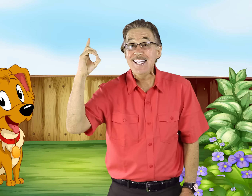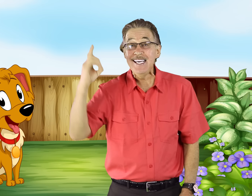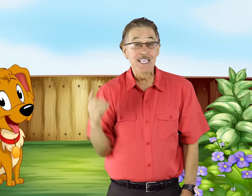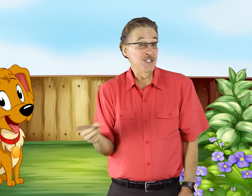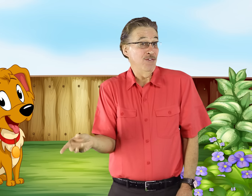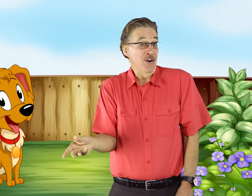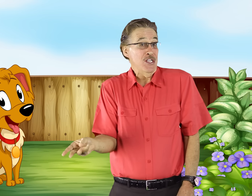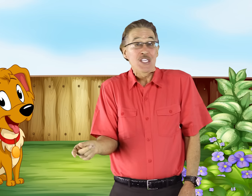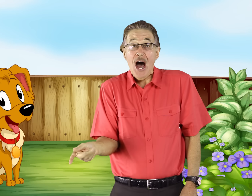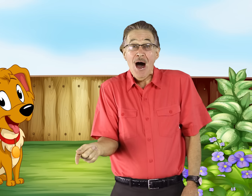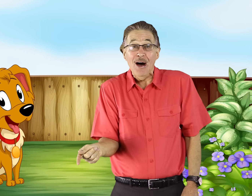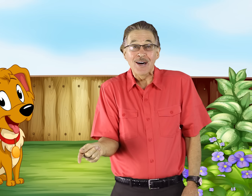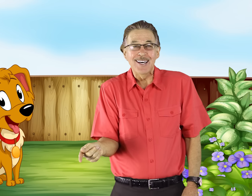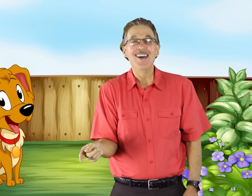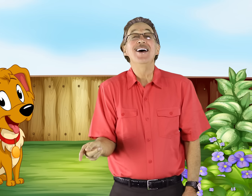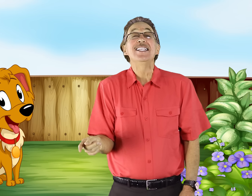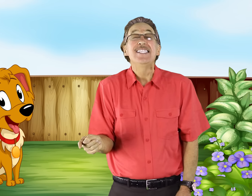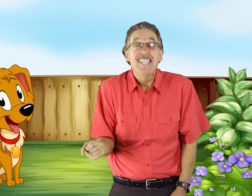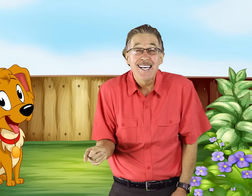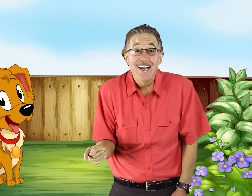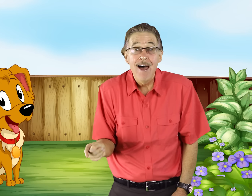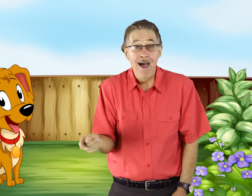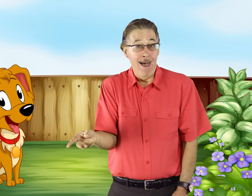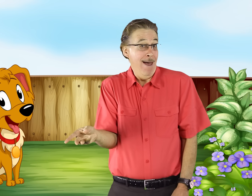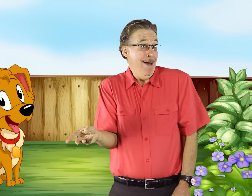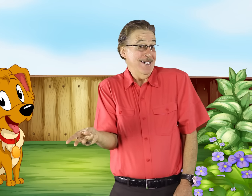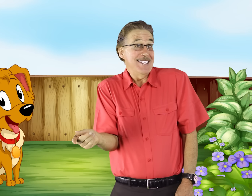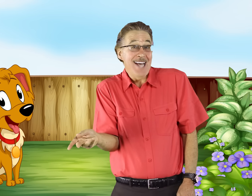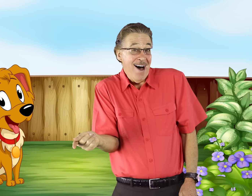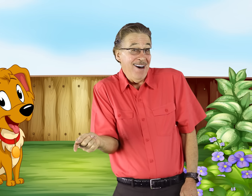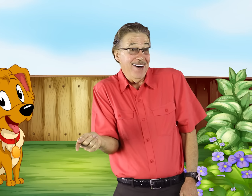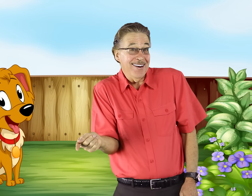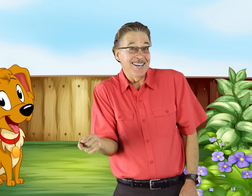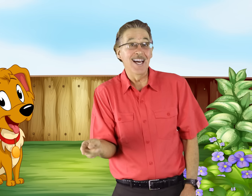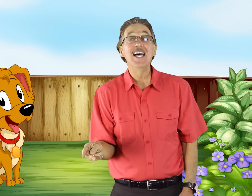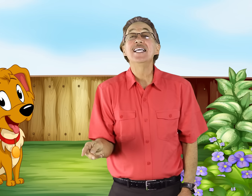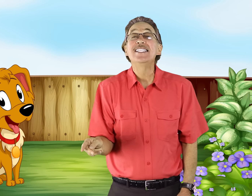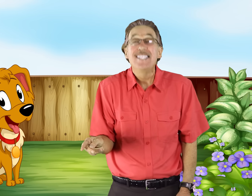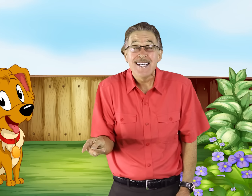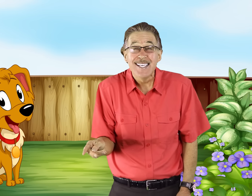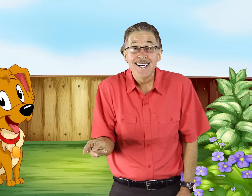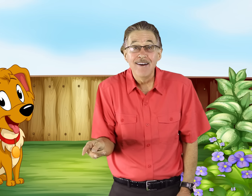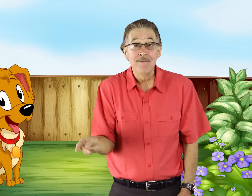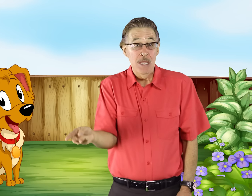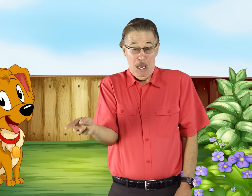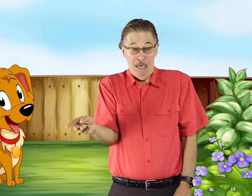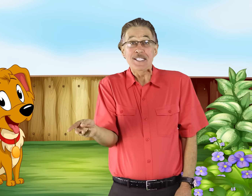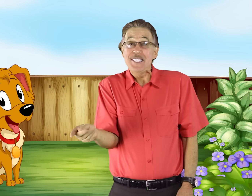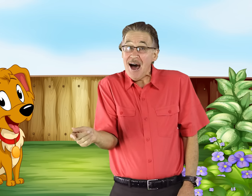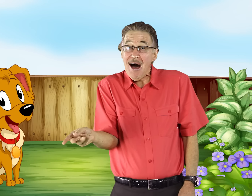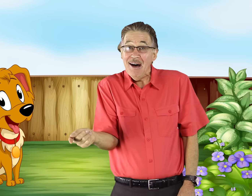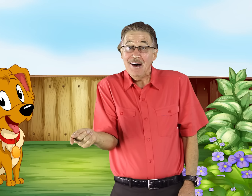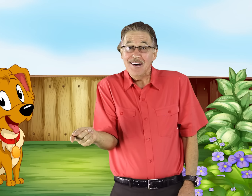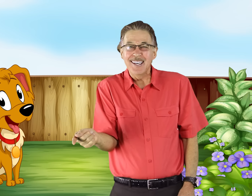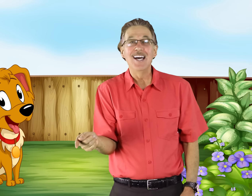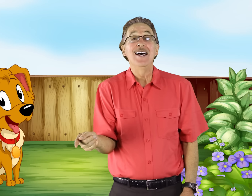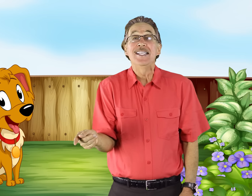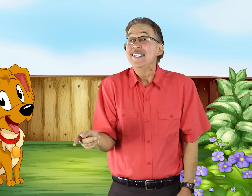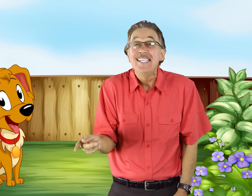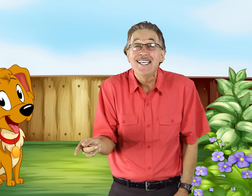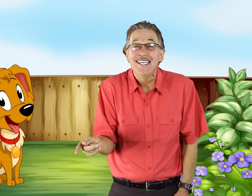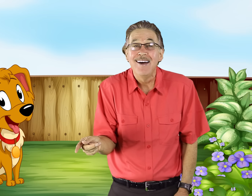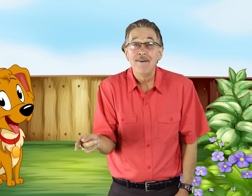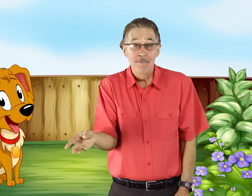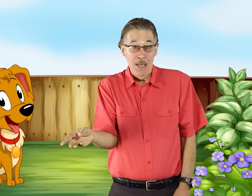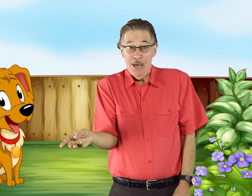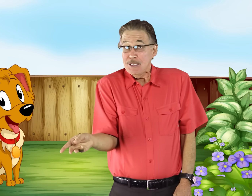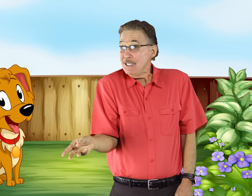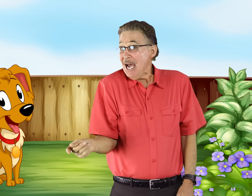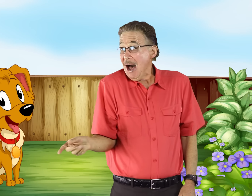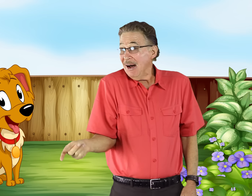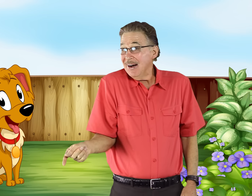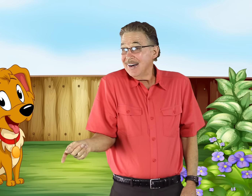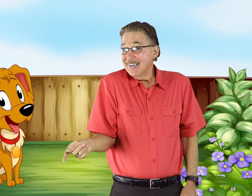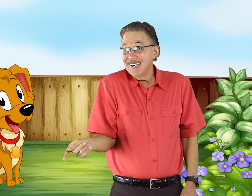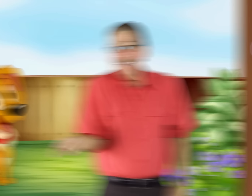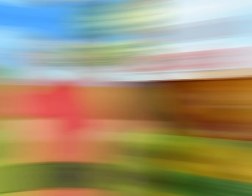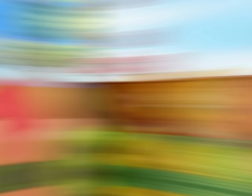/d/ dog /d/ dog /d/ dog